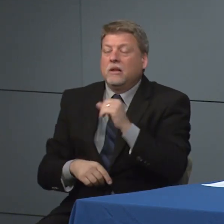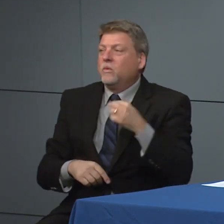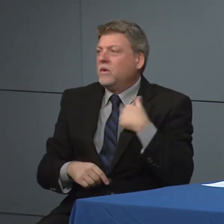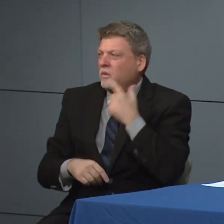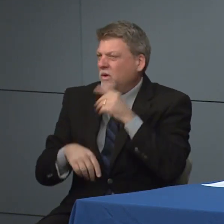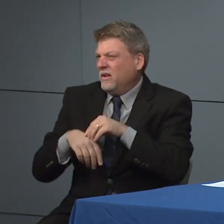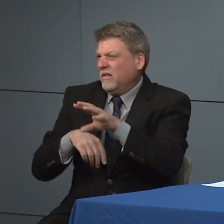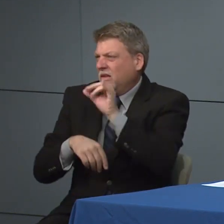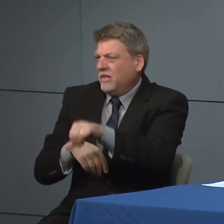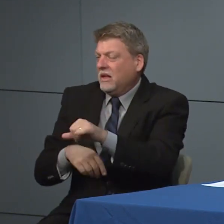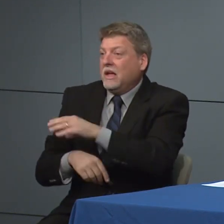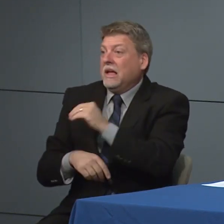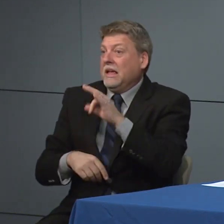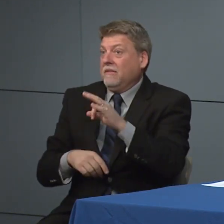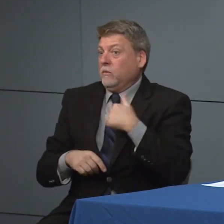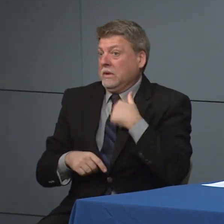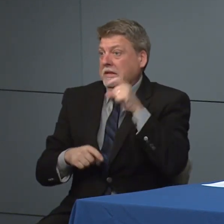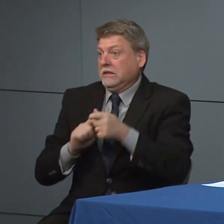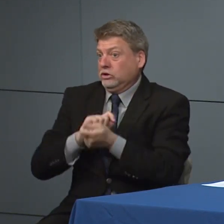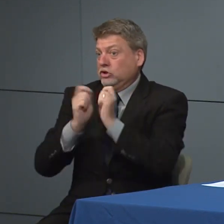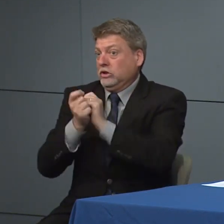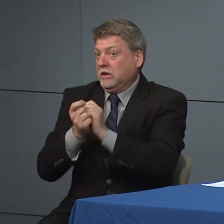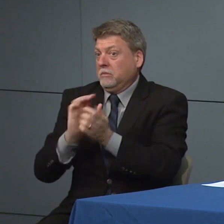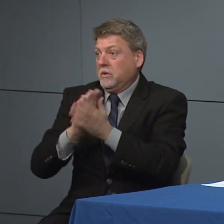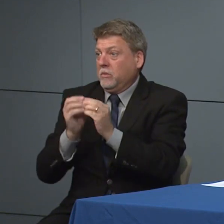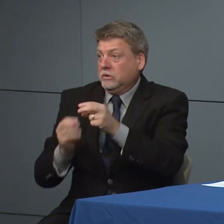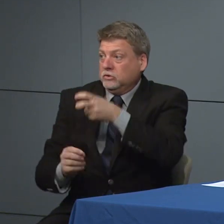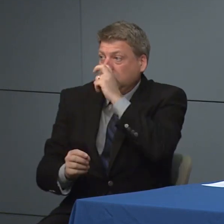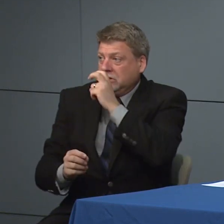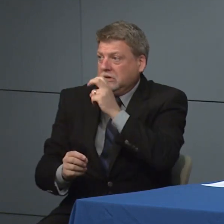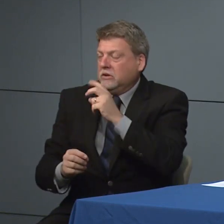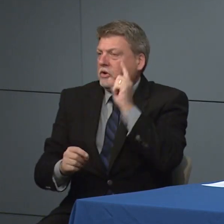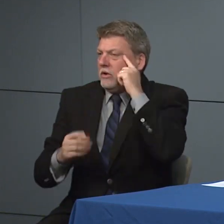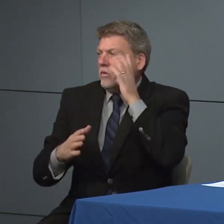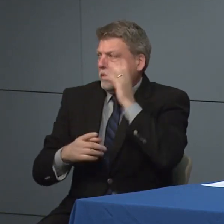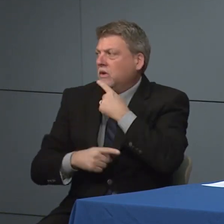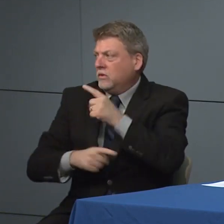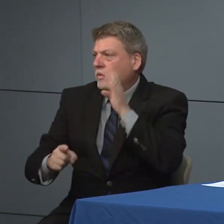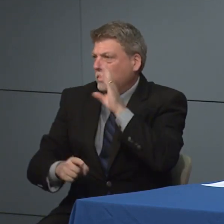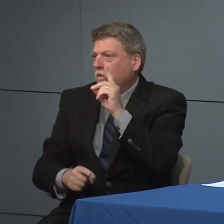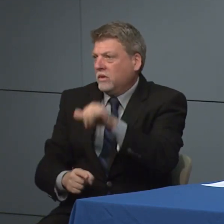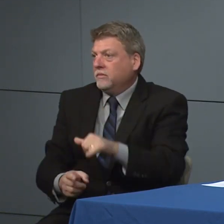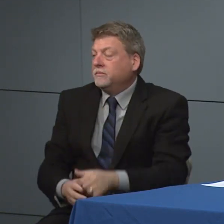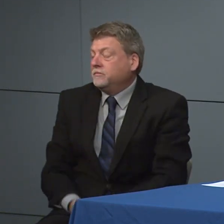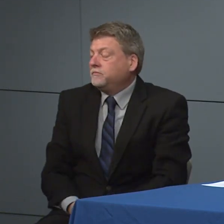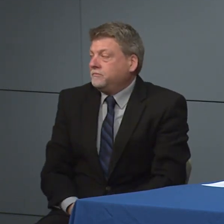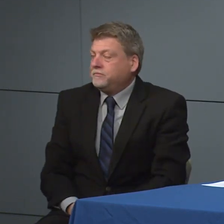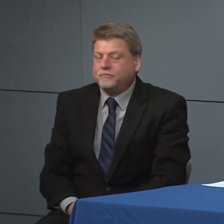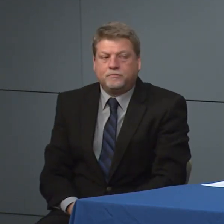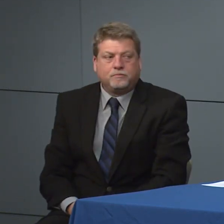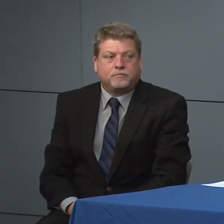has been clear that he will take them. Just a point of clarification when you're